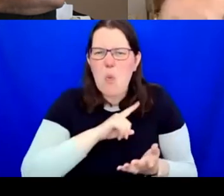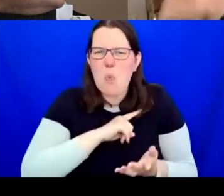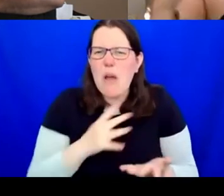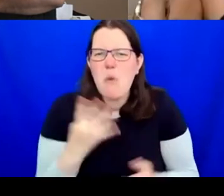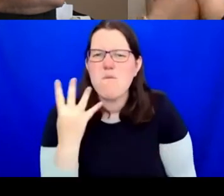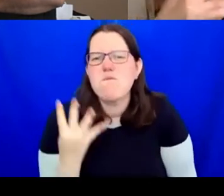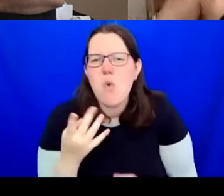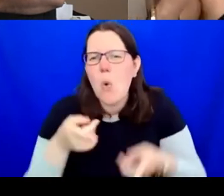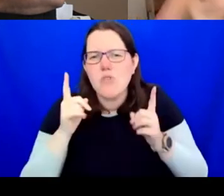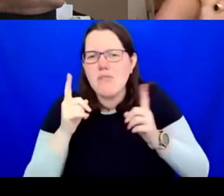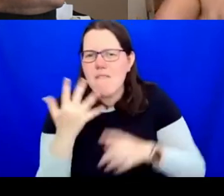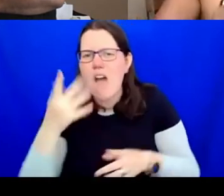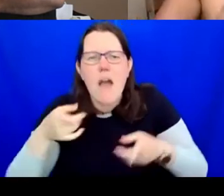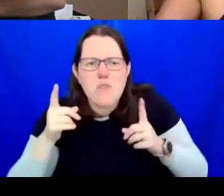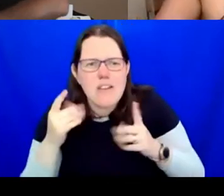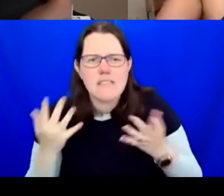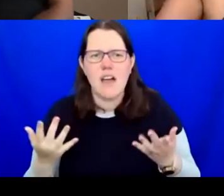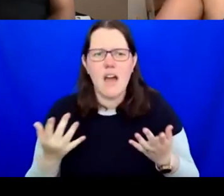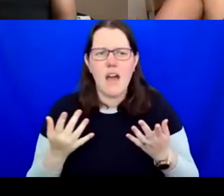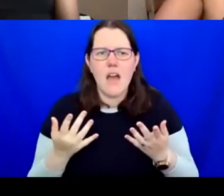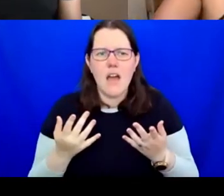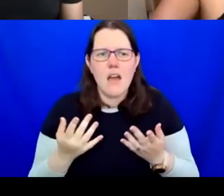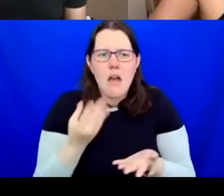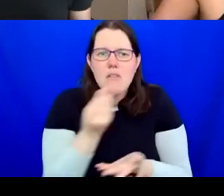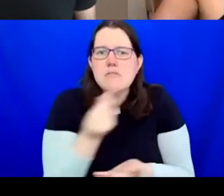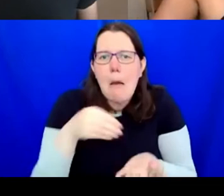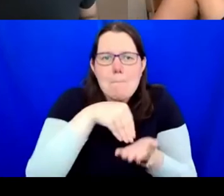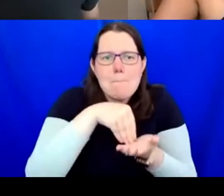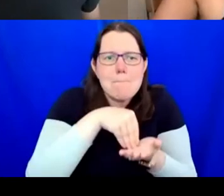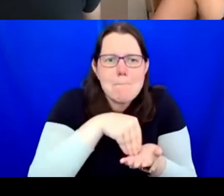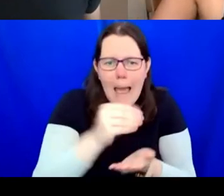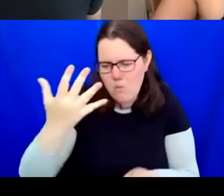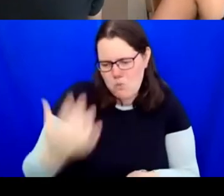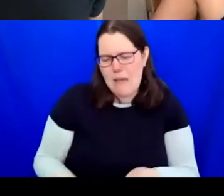There are these discrepancies that still allow us to behave this way. And I think, you know,